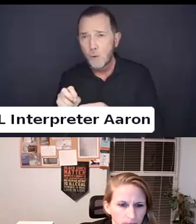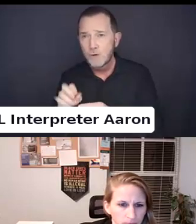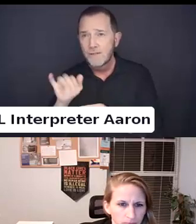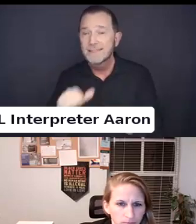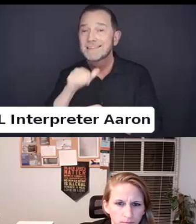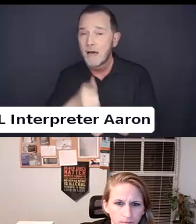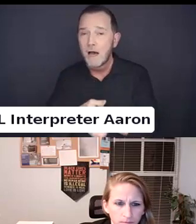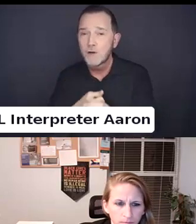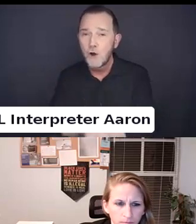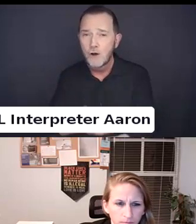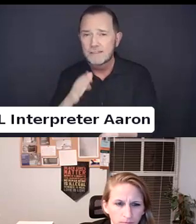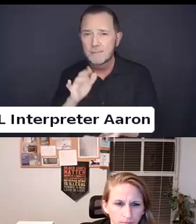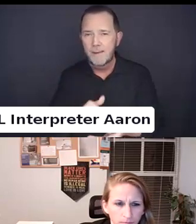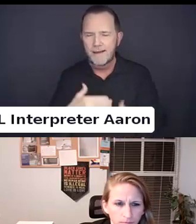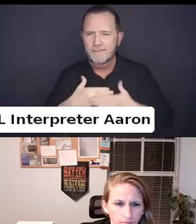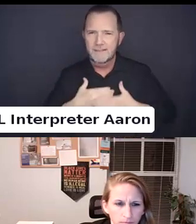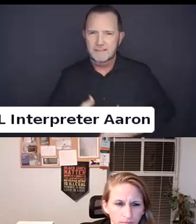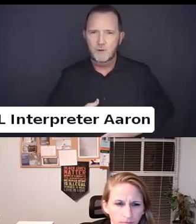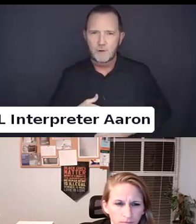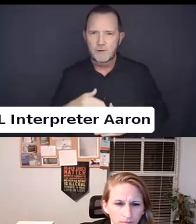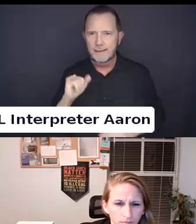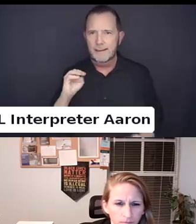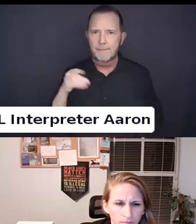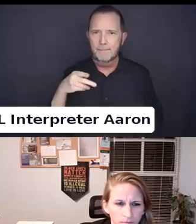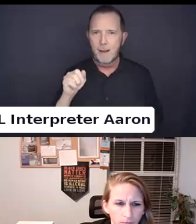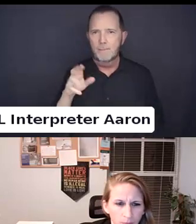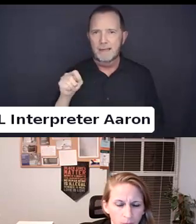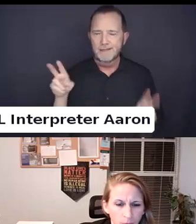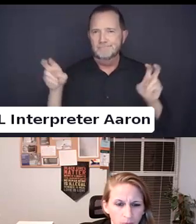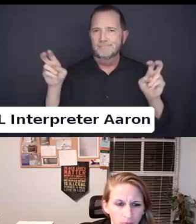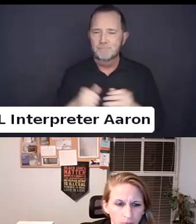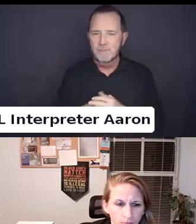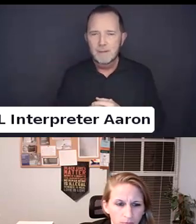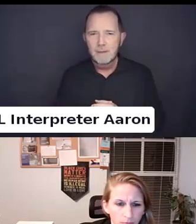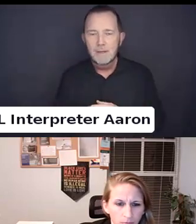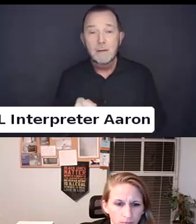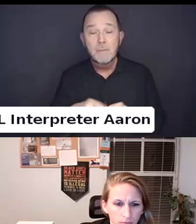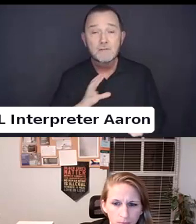And do so. In the trends/disability advocacy world.